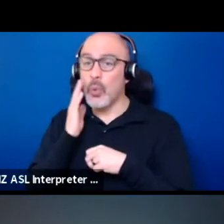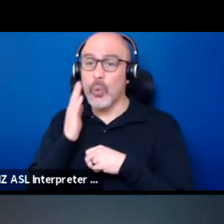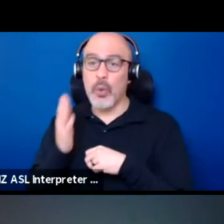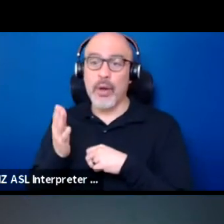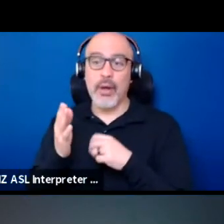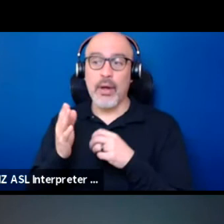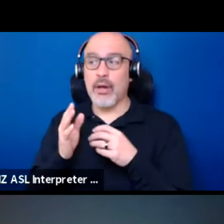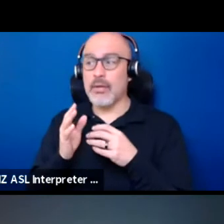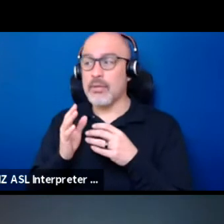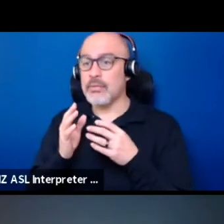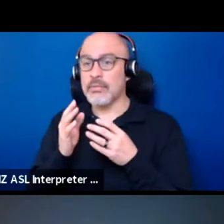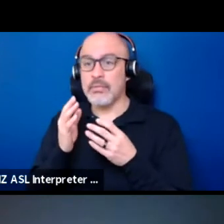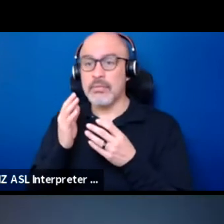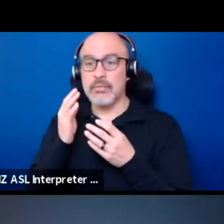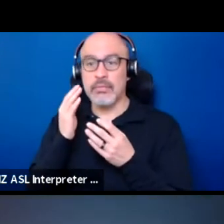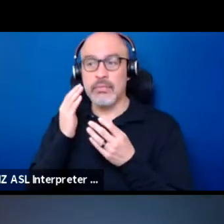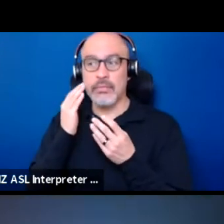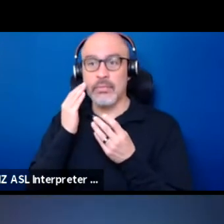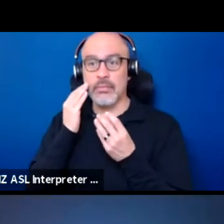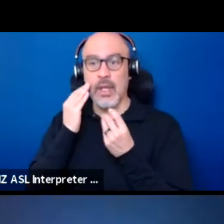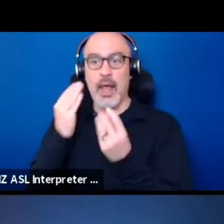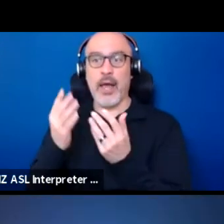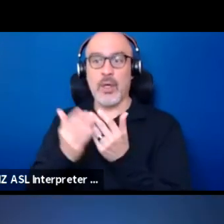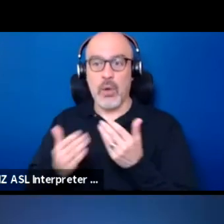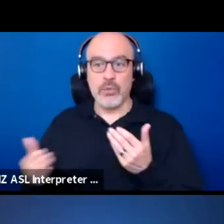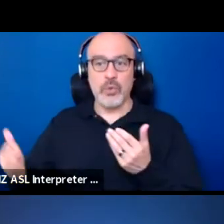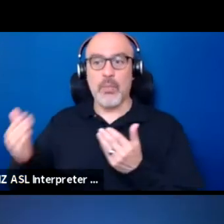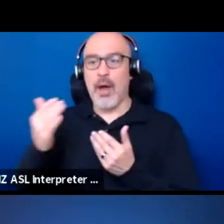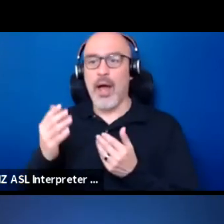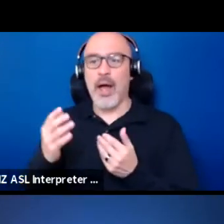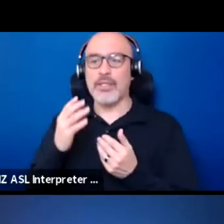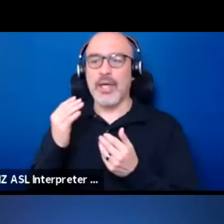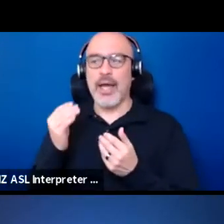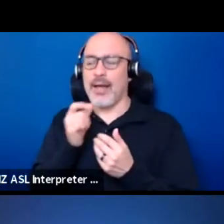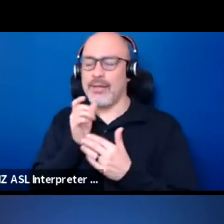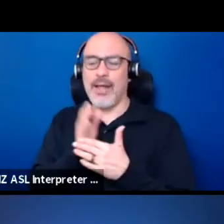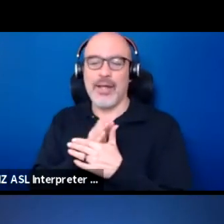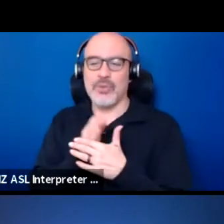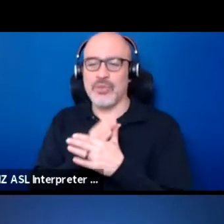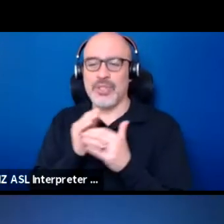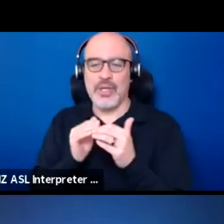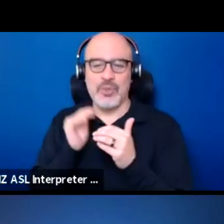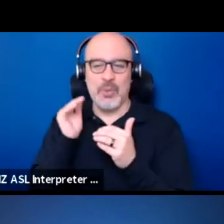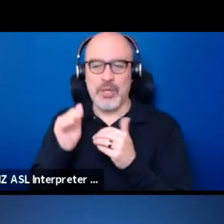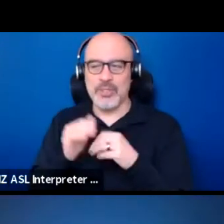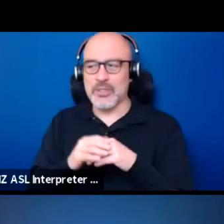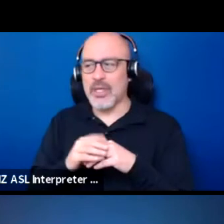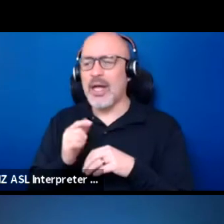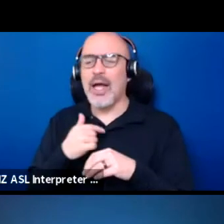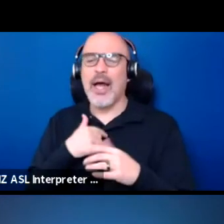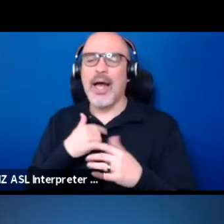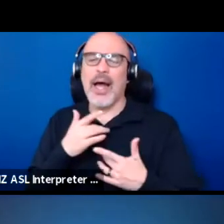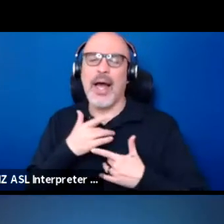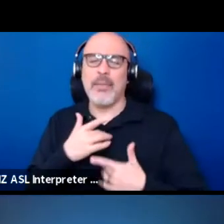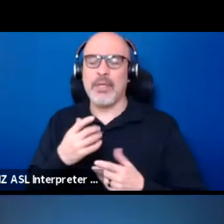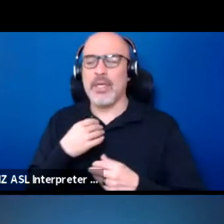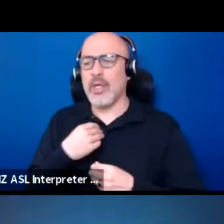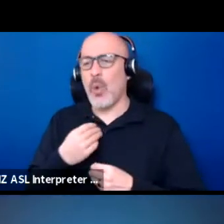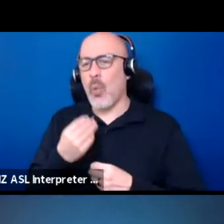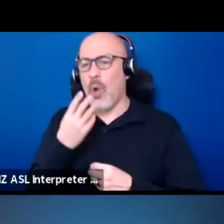and should not be sharing these things, I predominantly go to a white institution.